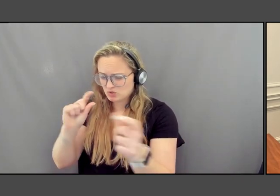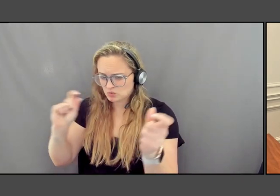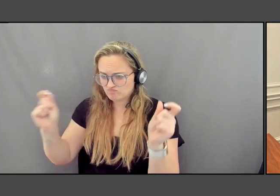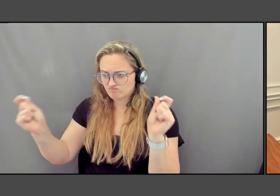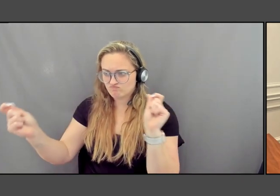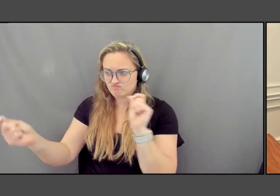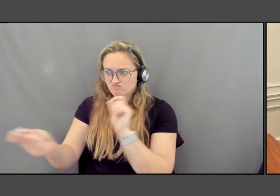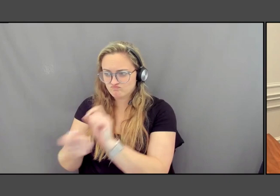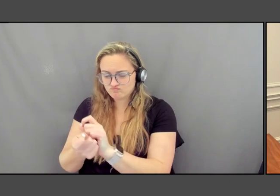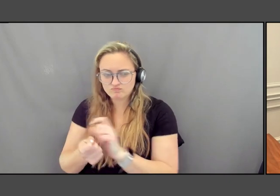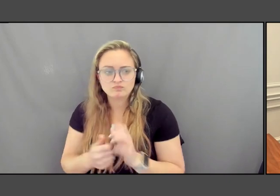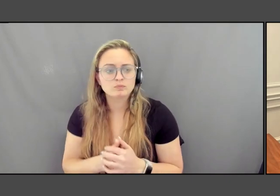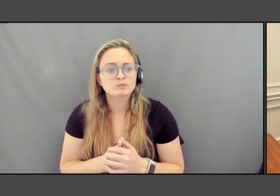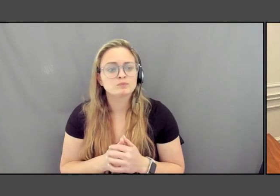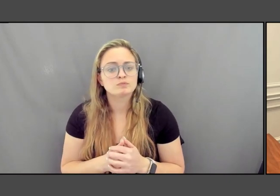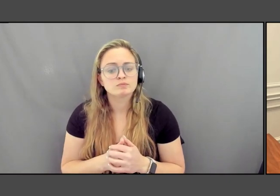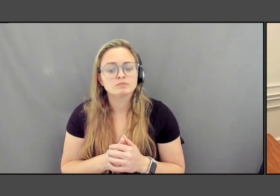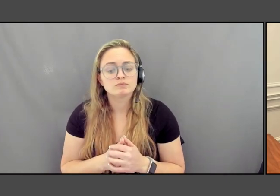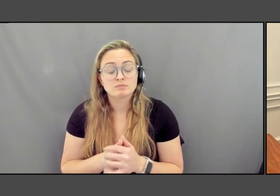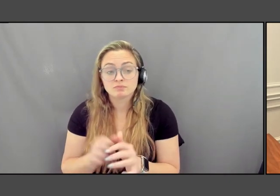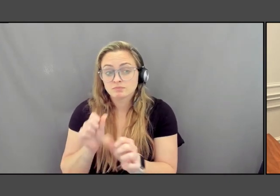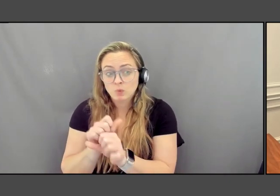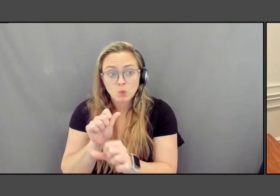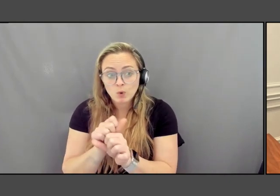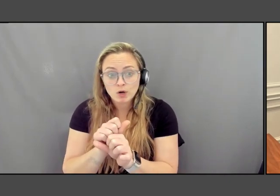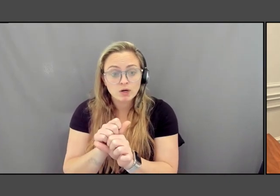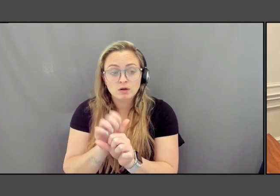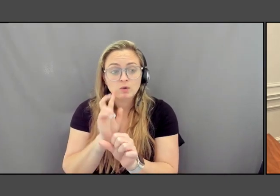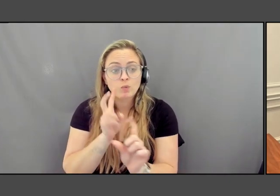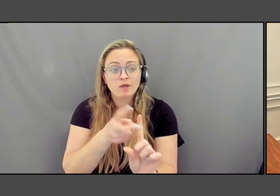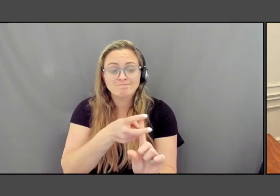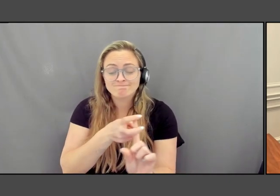This is work that will draw on the power of the arts and imagination,